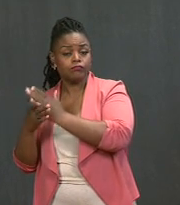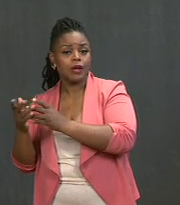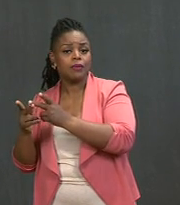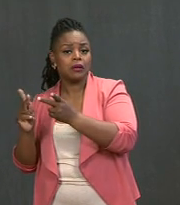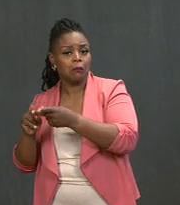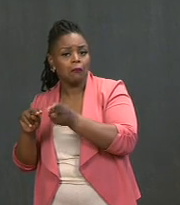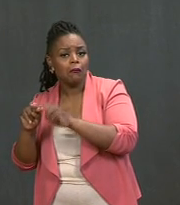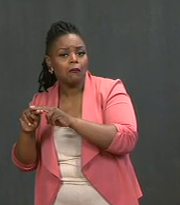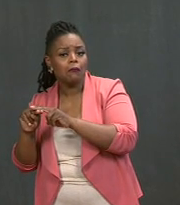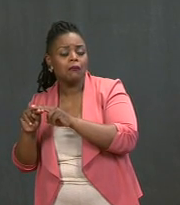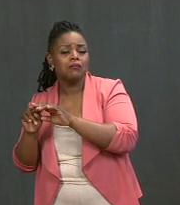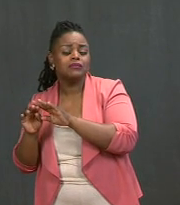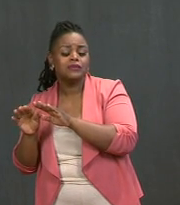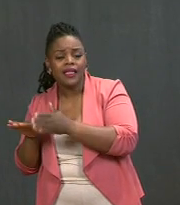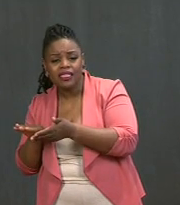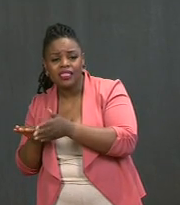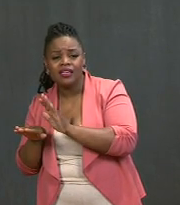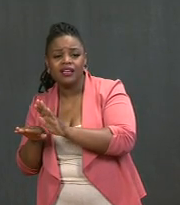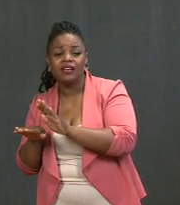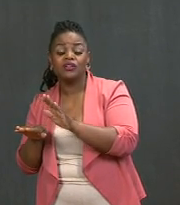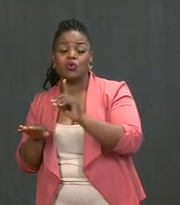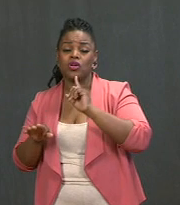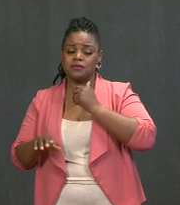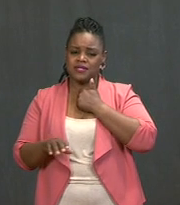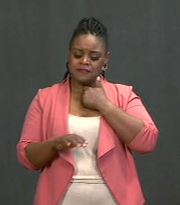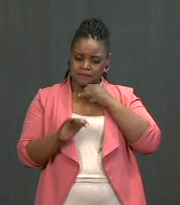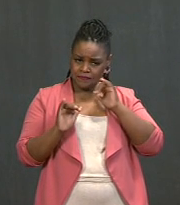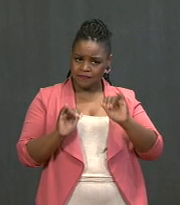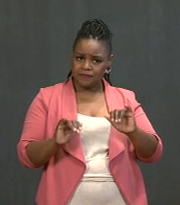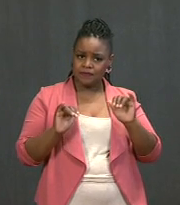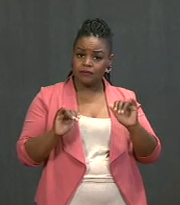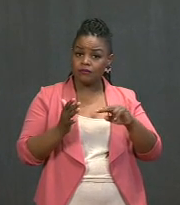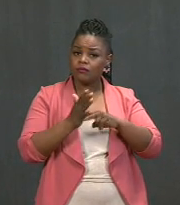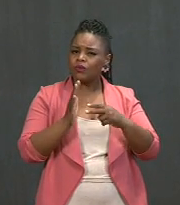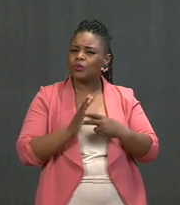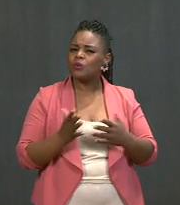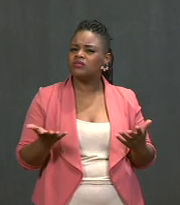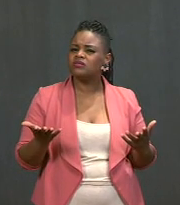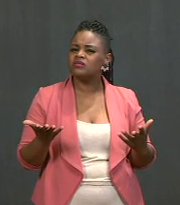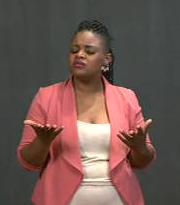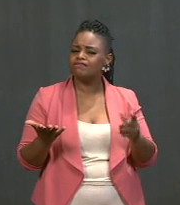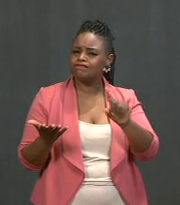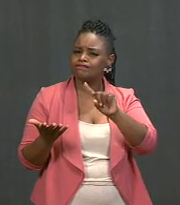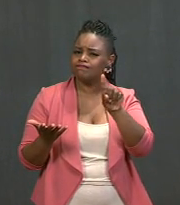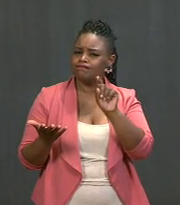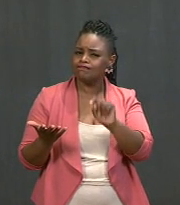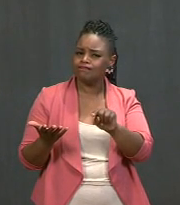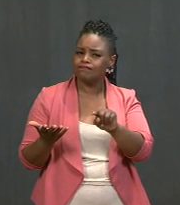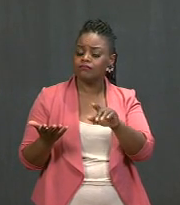So you might ask -- everybody is asking: What does that mean? I understand that people may find it confusing